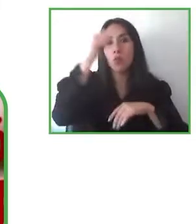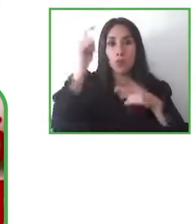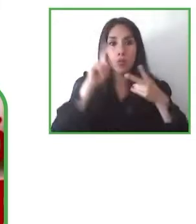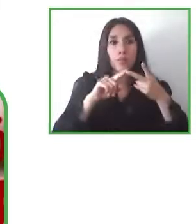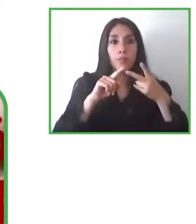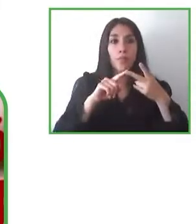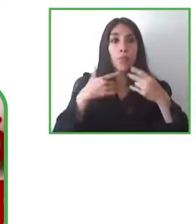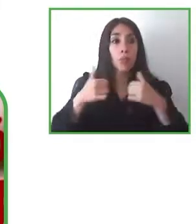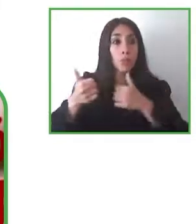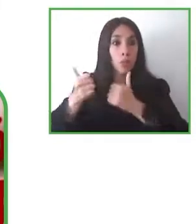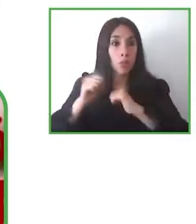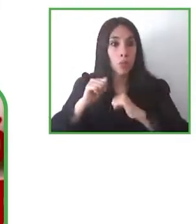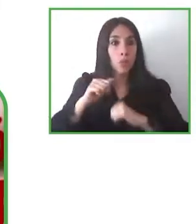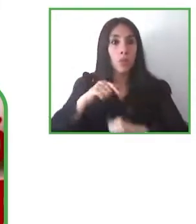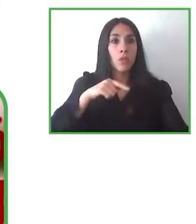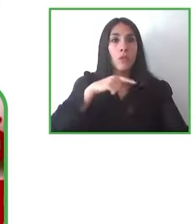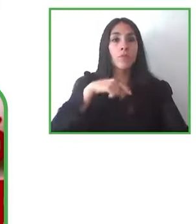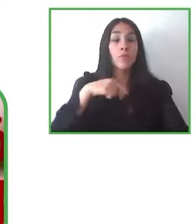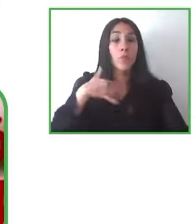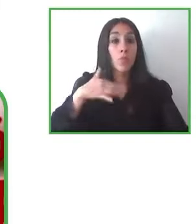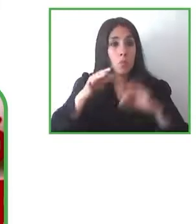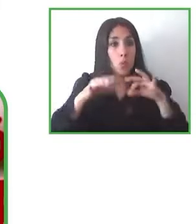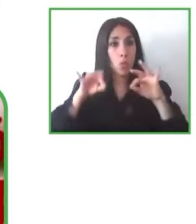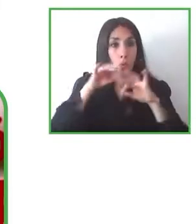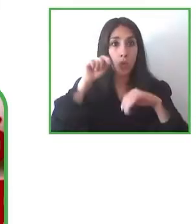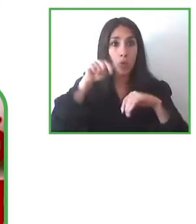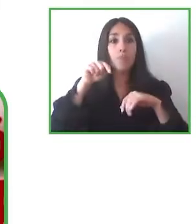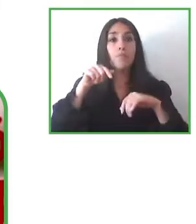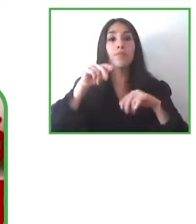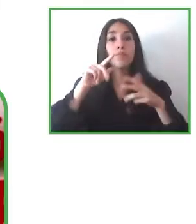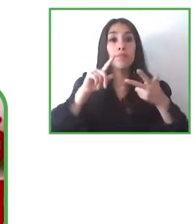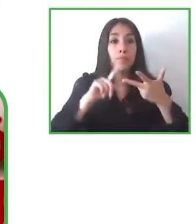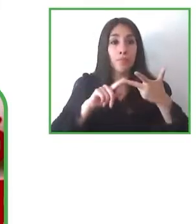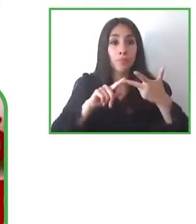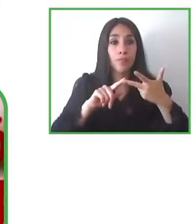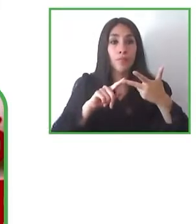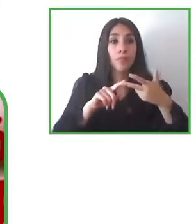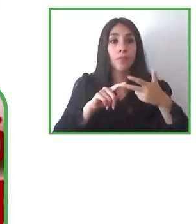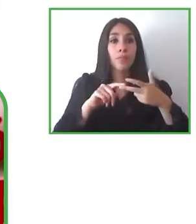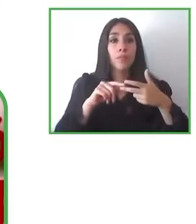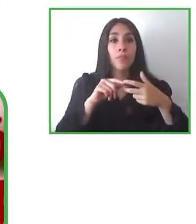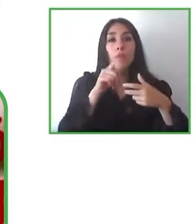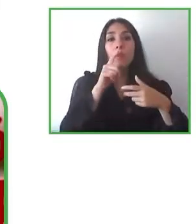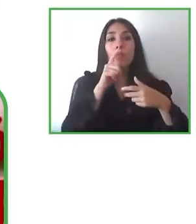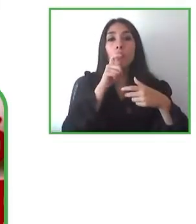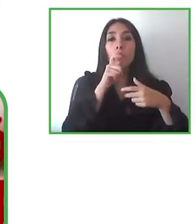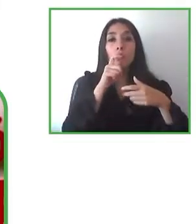that is very important for us is to have the possibility of the ability to